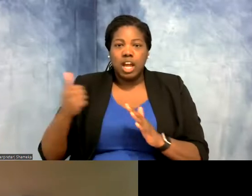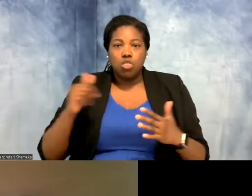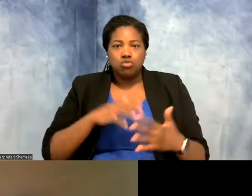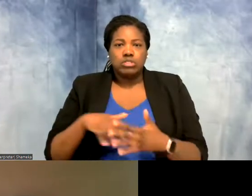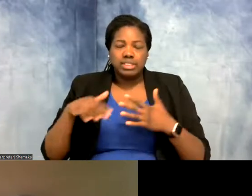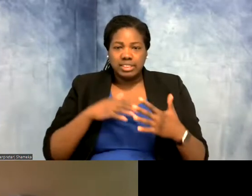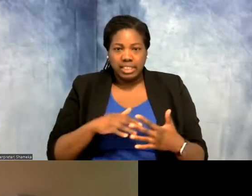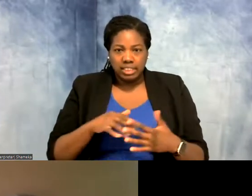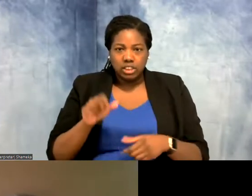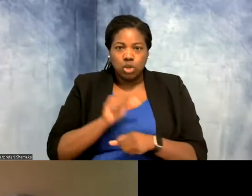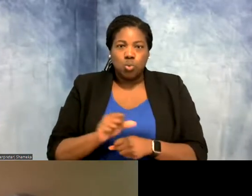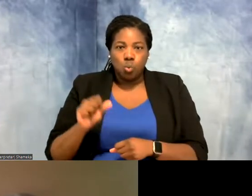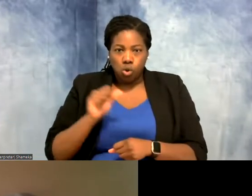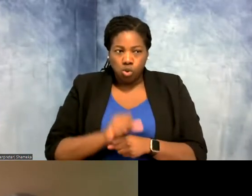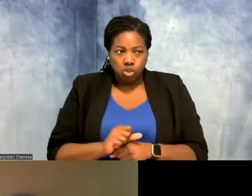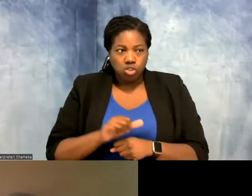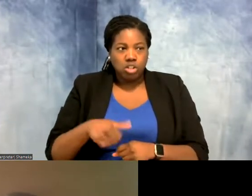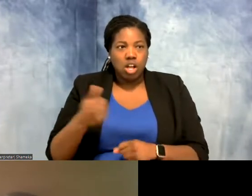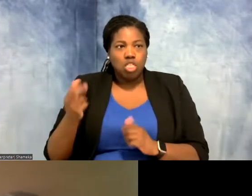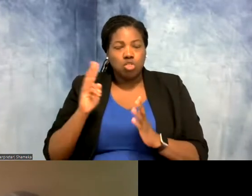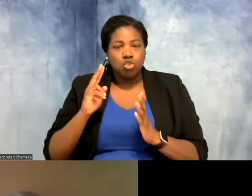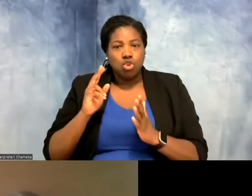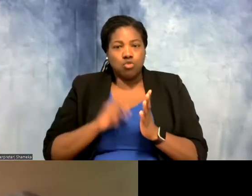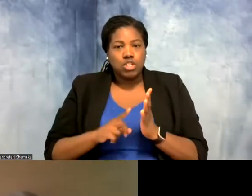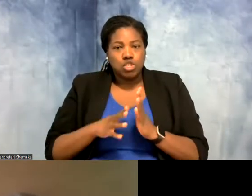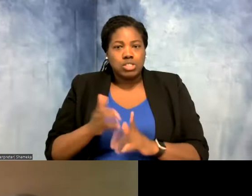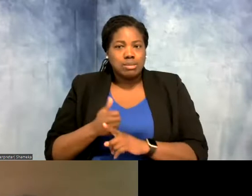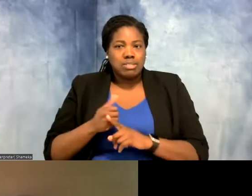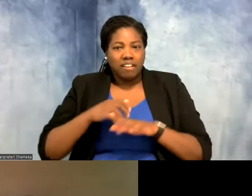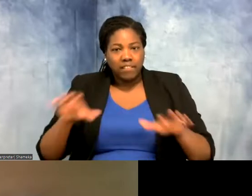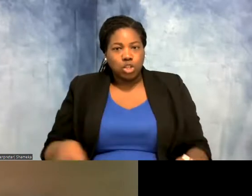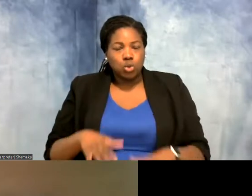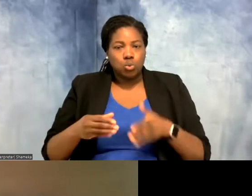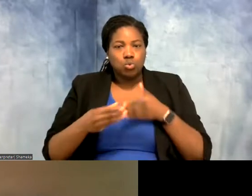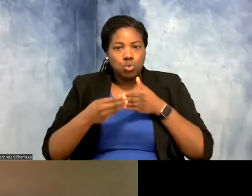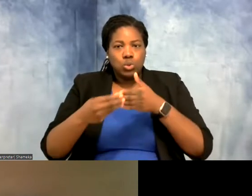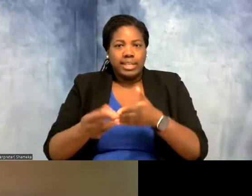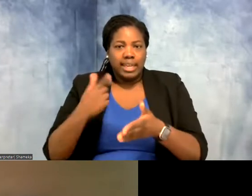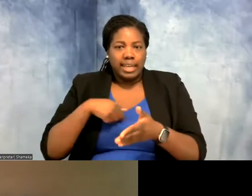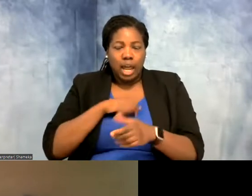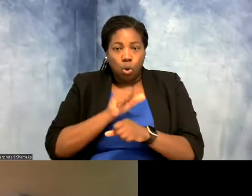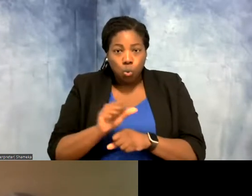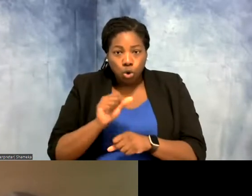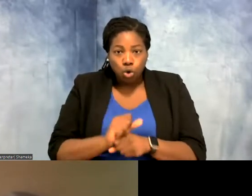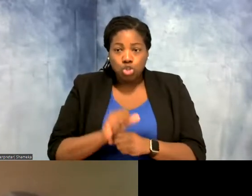work of what other researchers have done to try and guide what we're doing, or to learn more about,